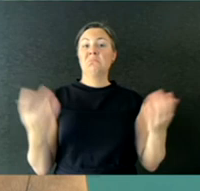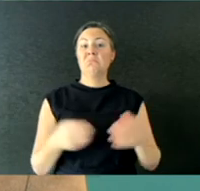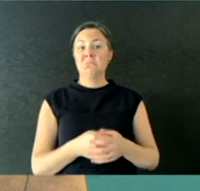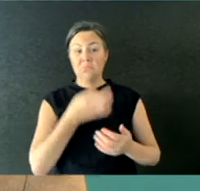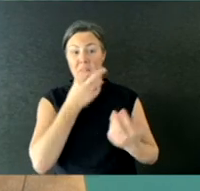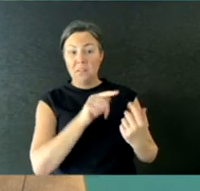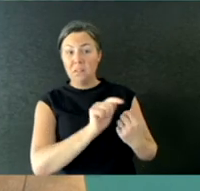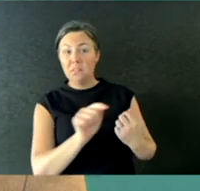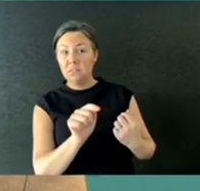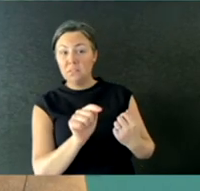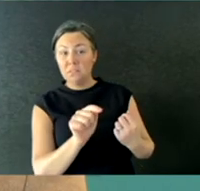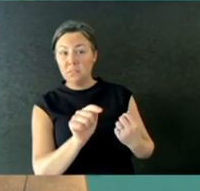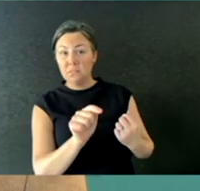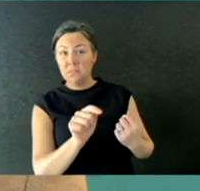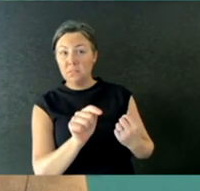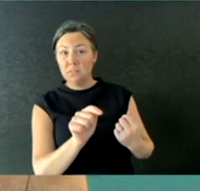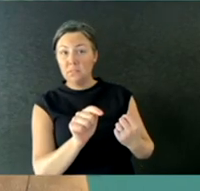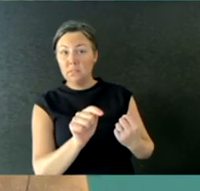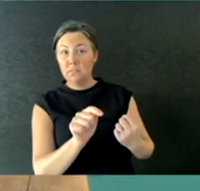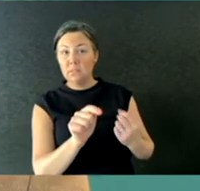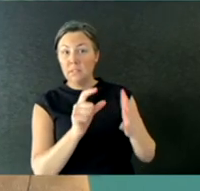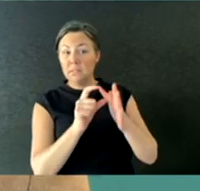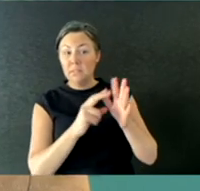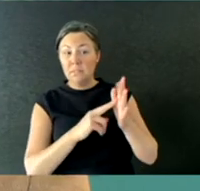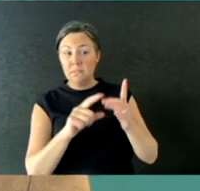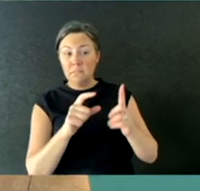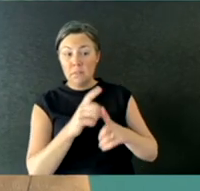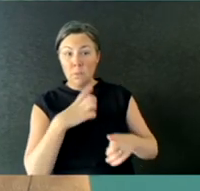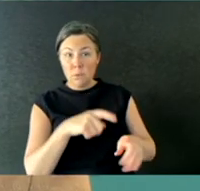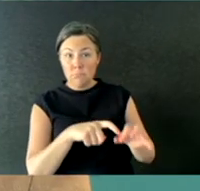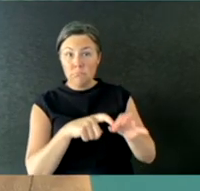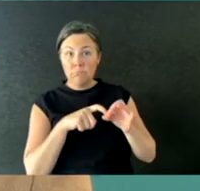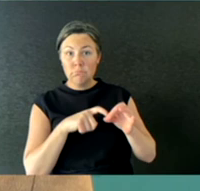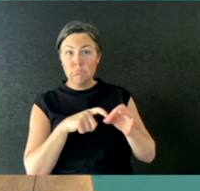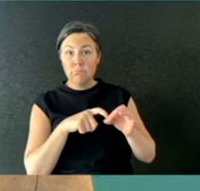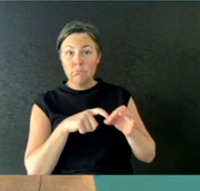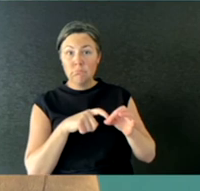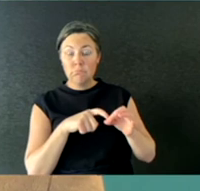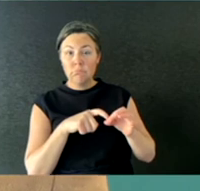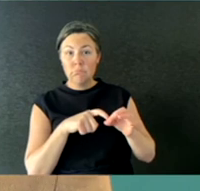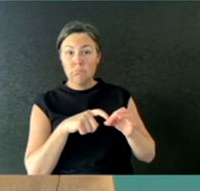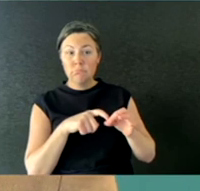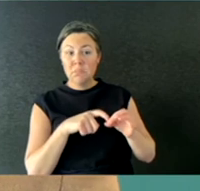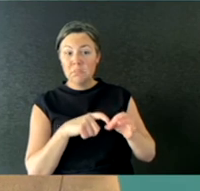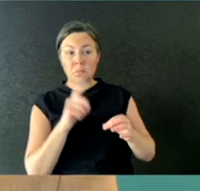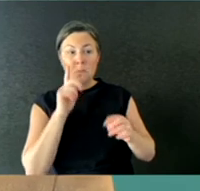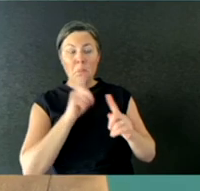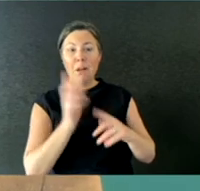Dana might have hopped off the line.